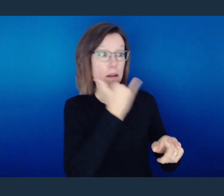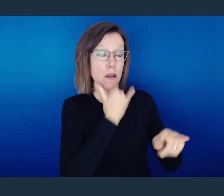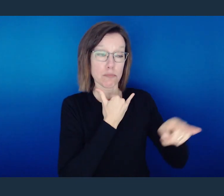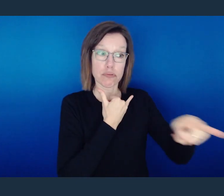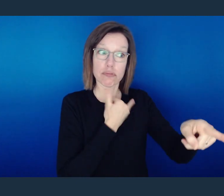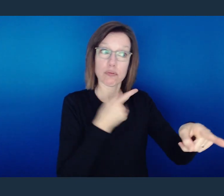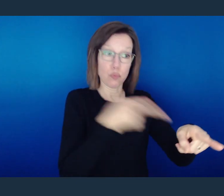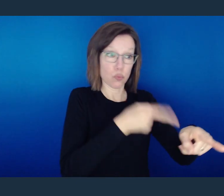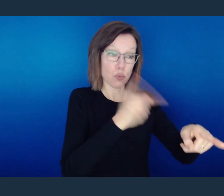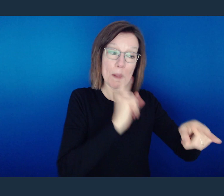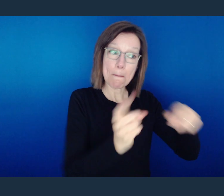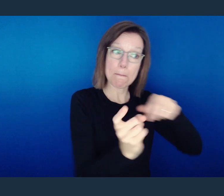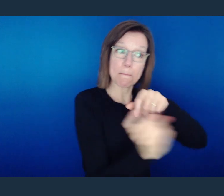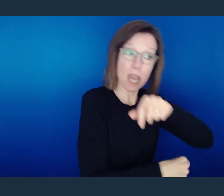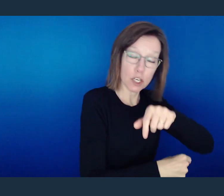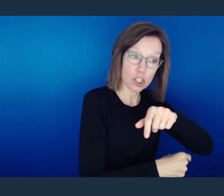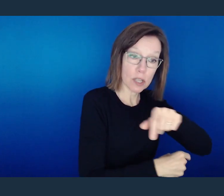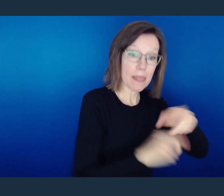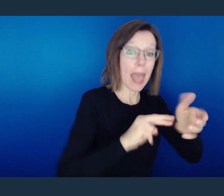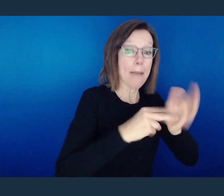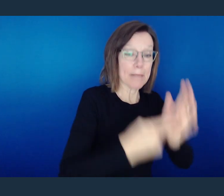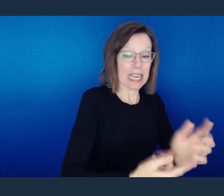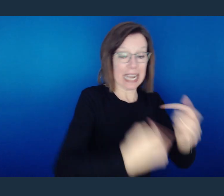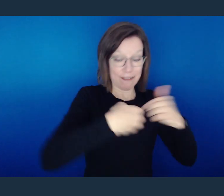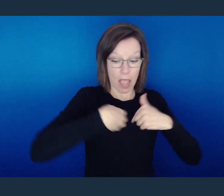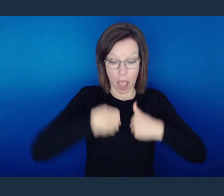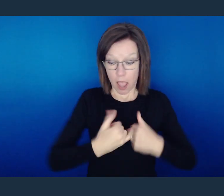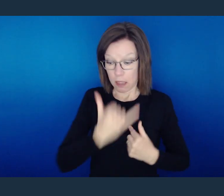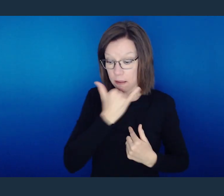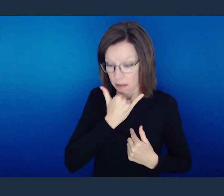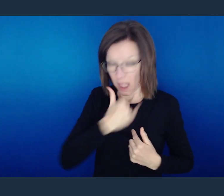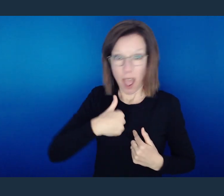consequence that comes to you if you take the same behavior patterns.